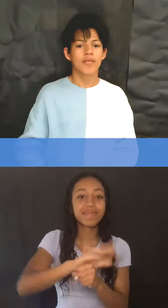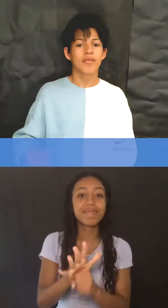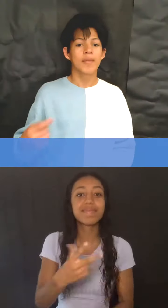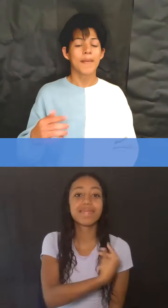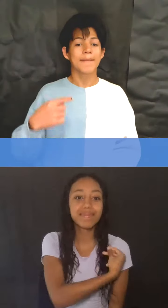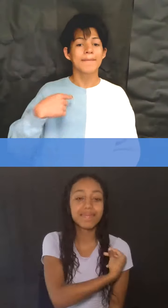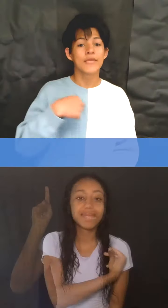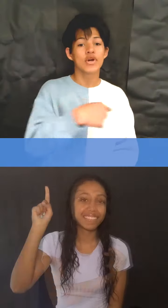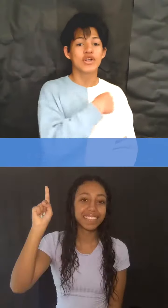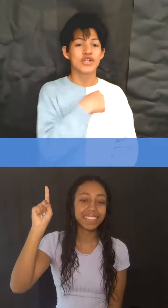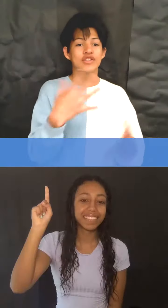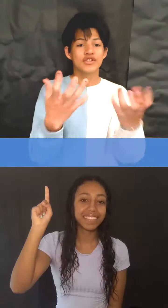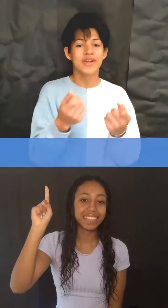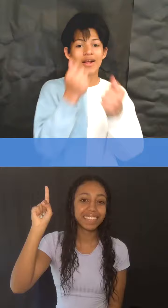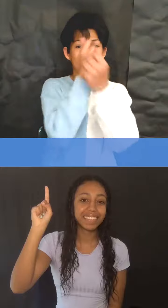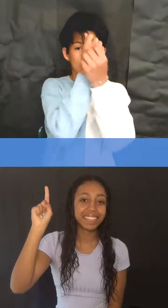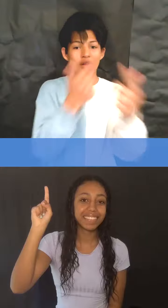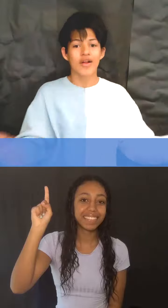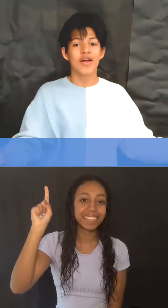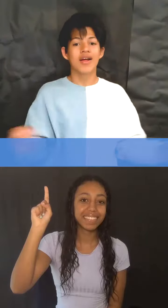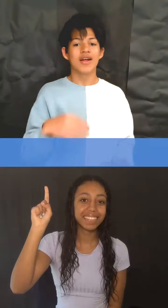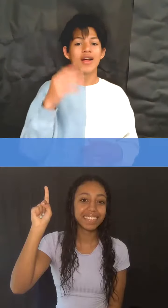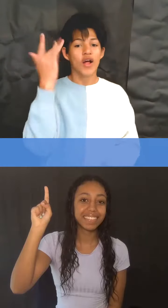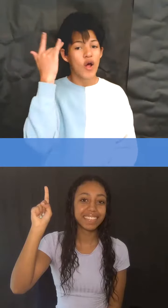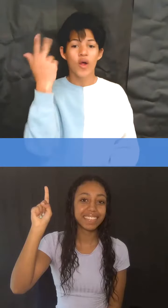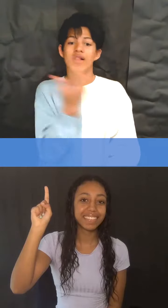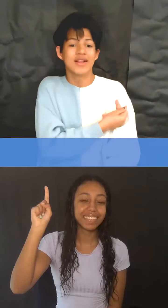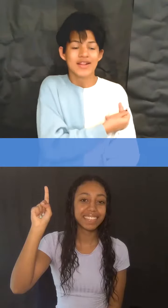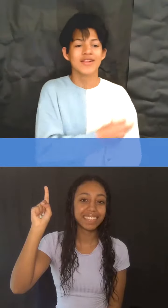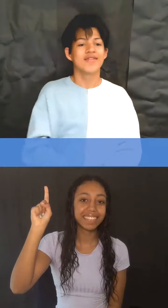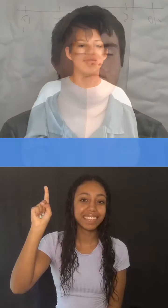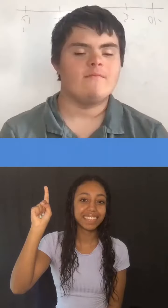We want to let you all know why you should be vaccinated too!